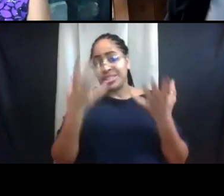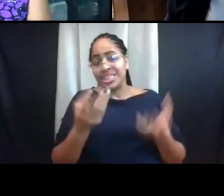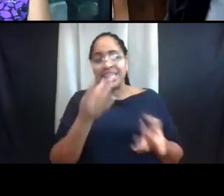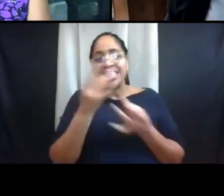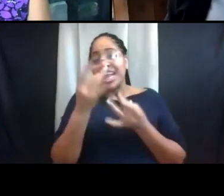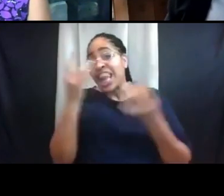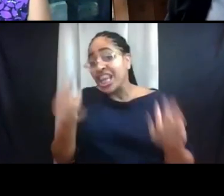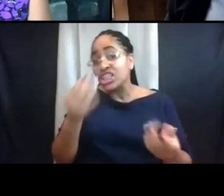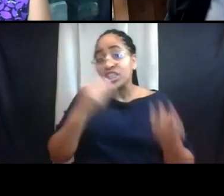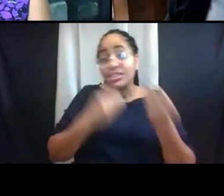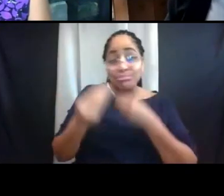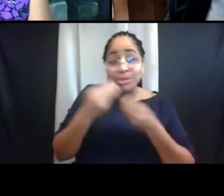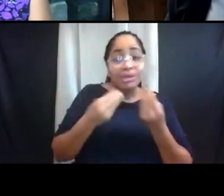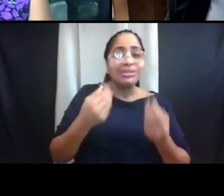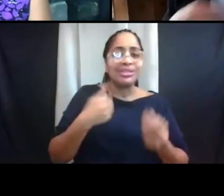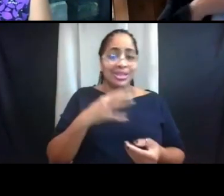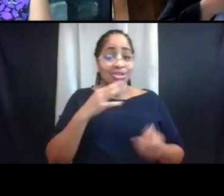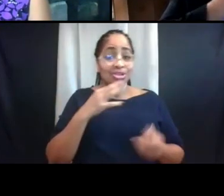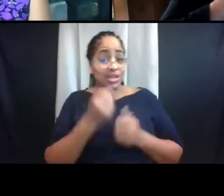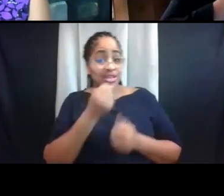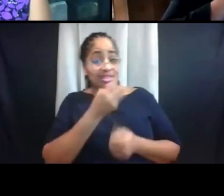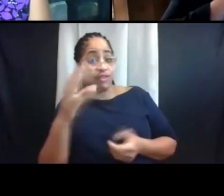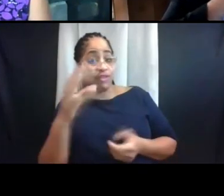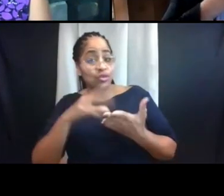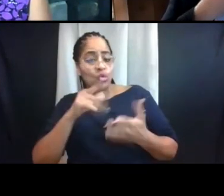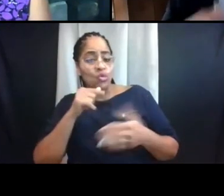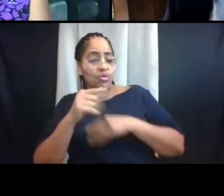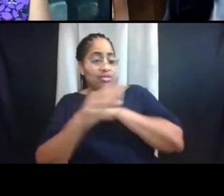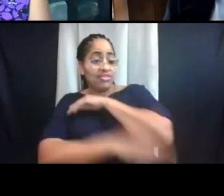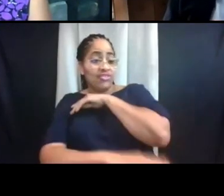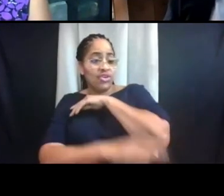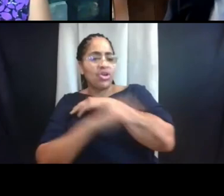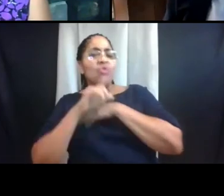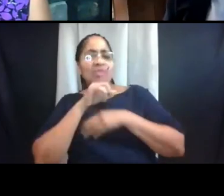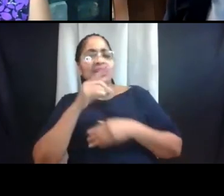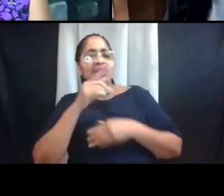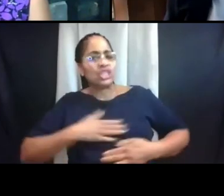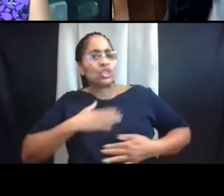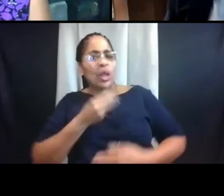And I talked to several students during the fall that really did enjoy the meals.